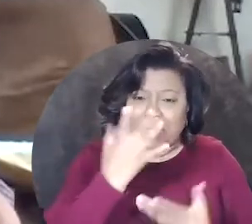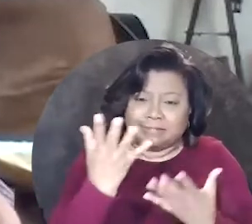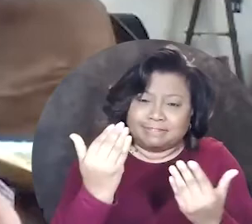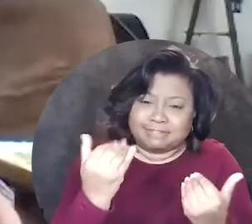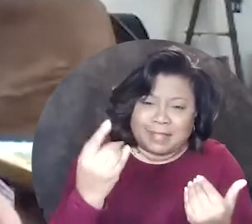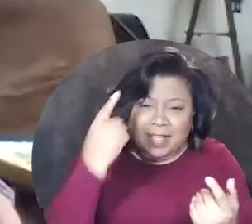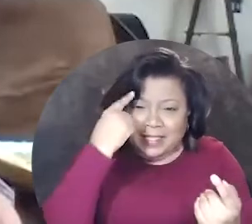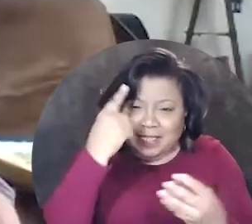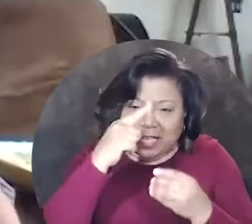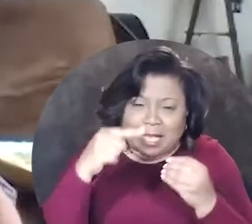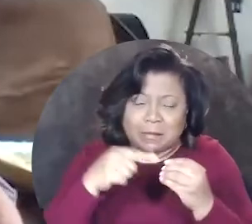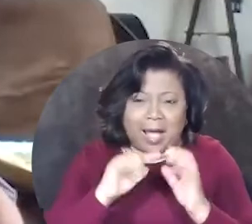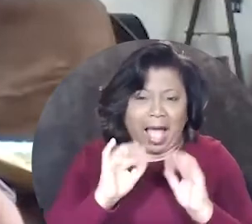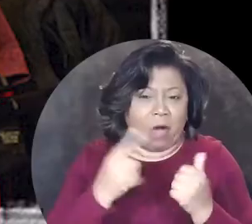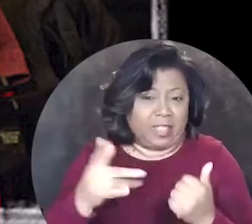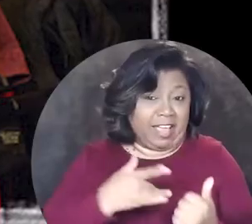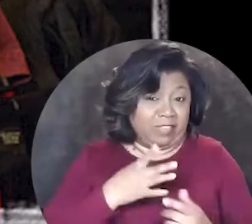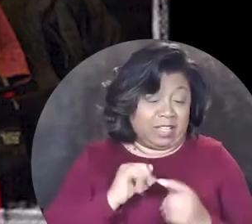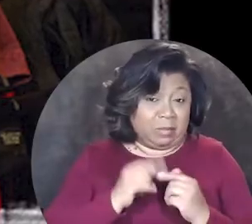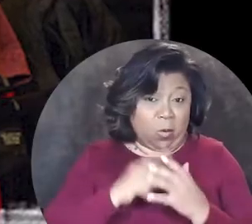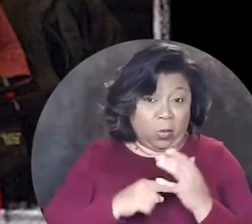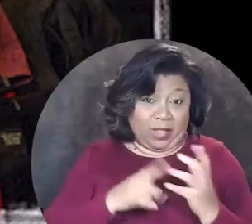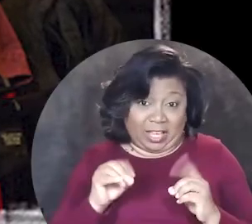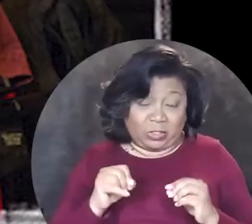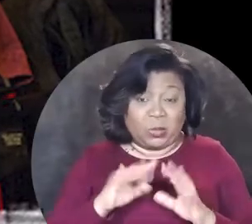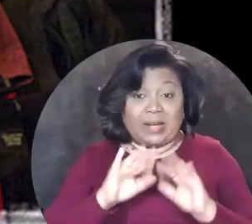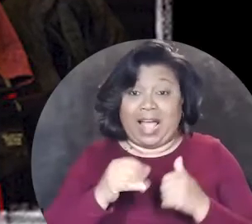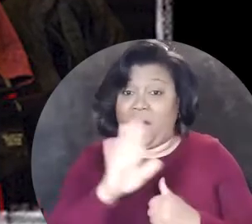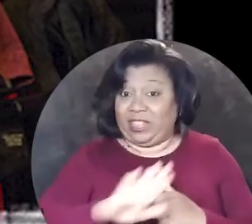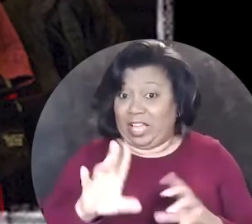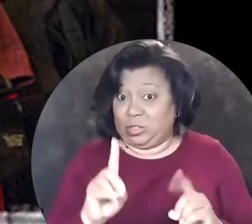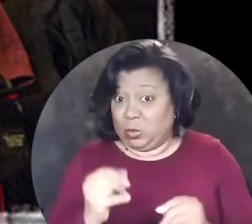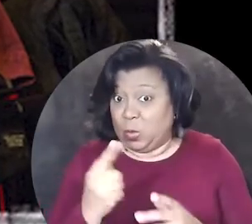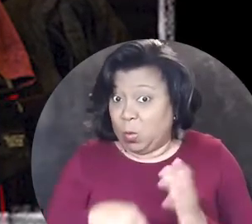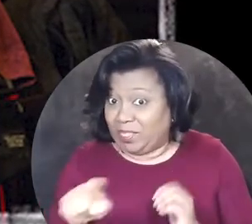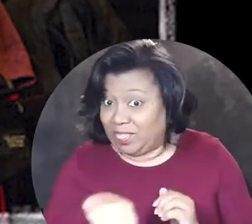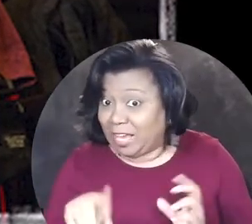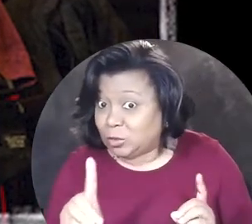and gets them to think about how they feel about what they do and even how they do what they do